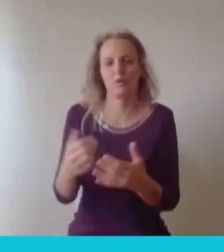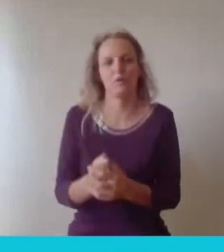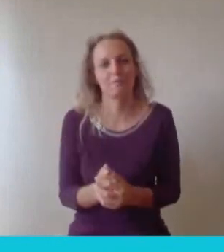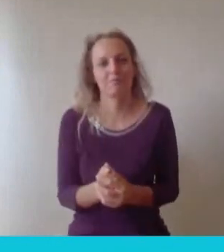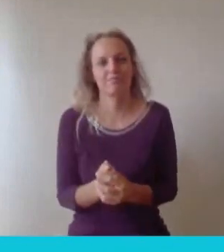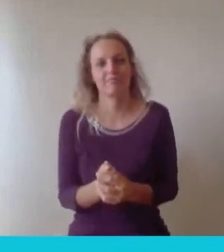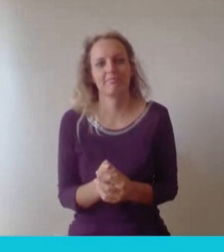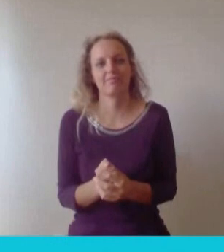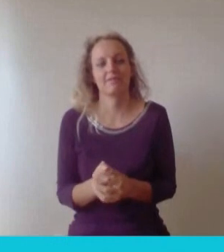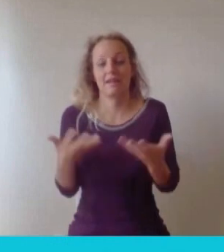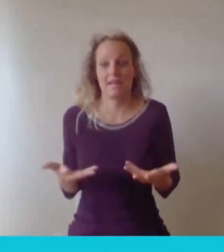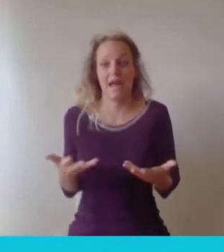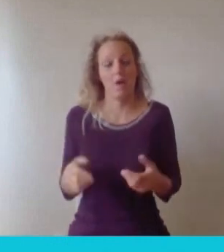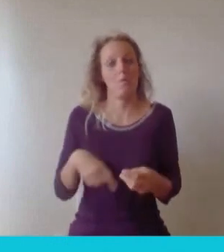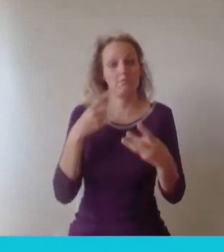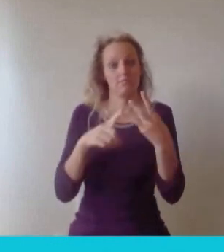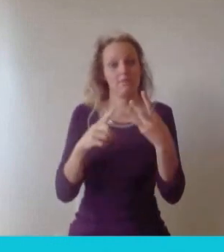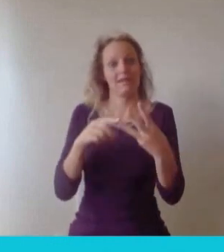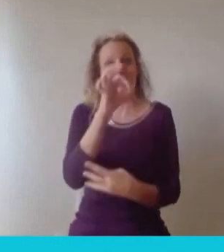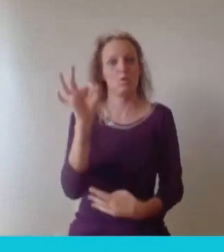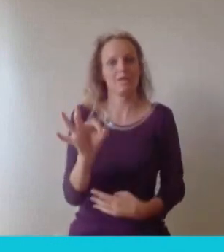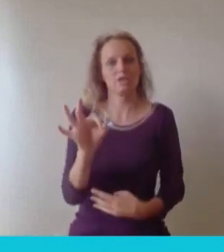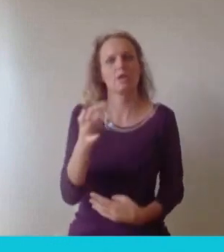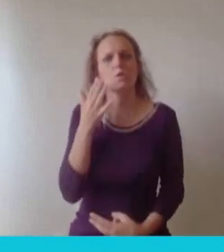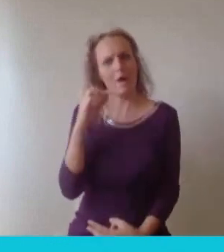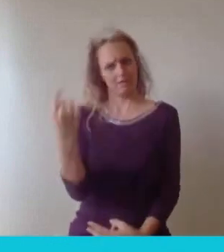expand a little further. Looking back on your career so far and I accept you